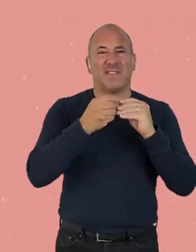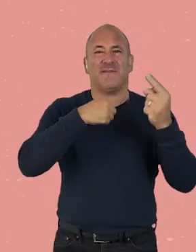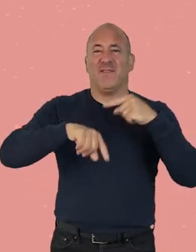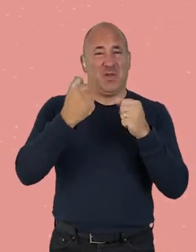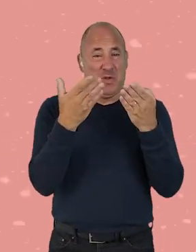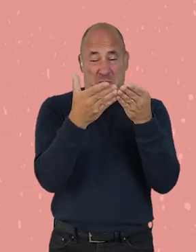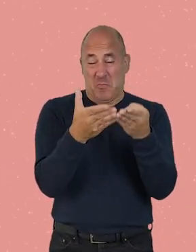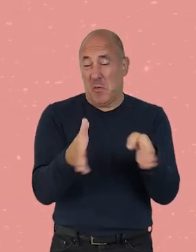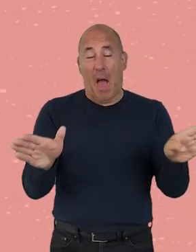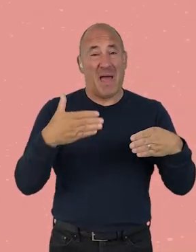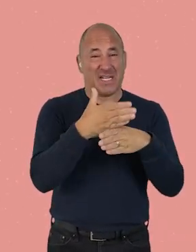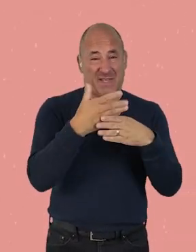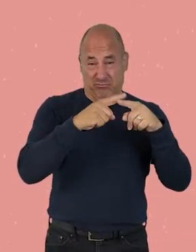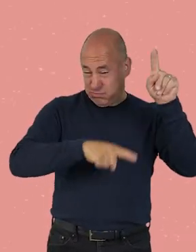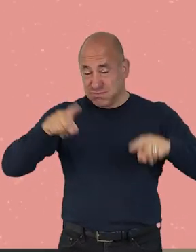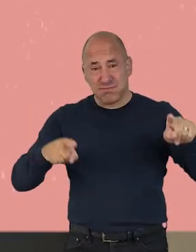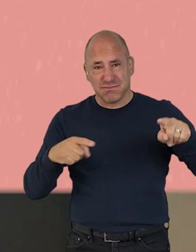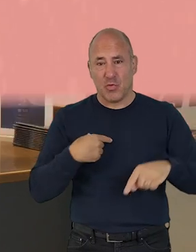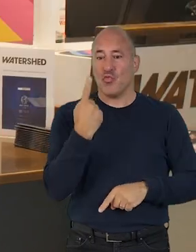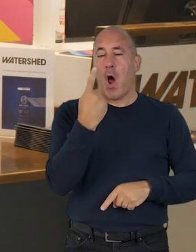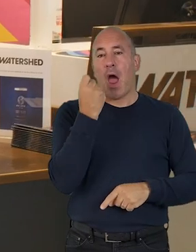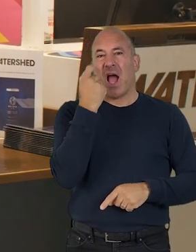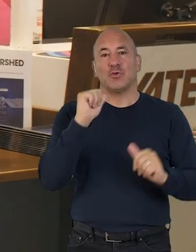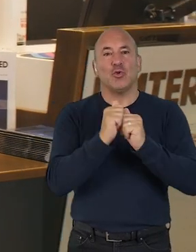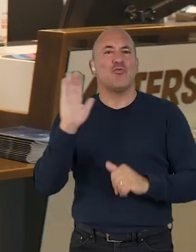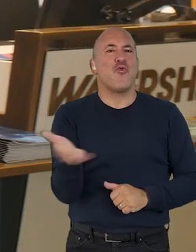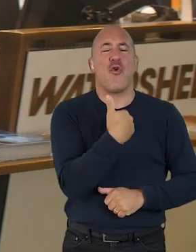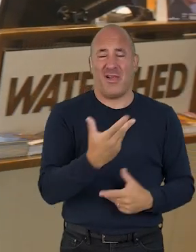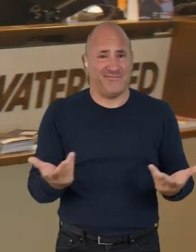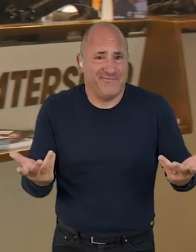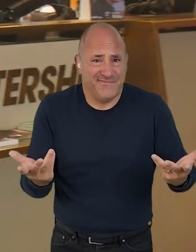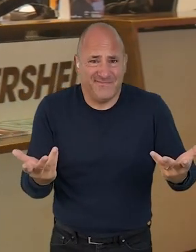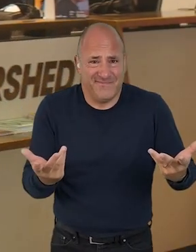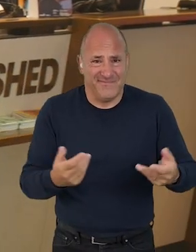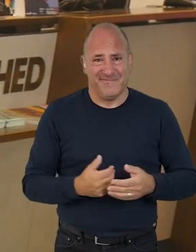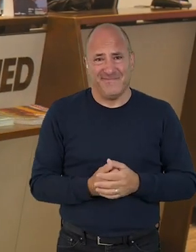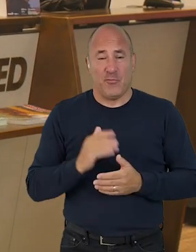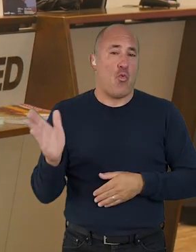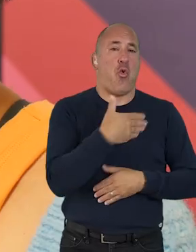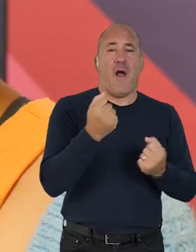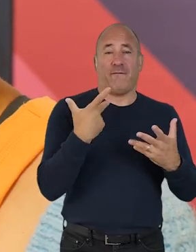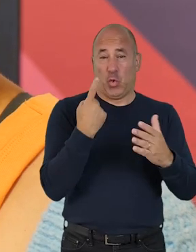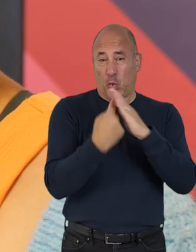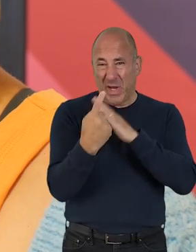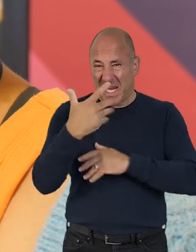As I said before, the creative sector encompasses such a broad range of activity. A one-size-fits-all approach just doesn't work.